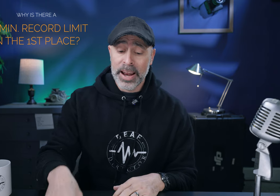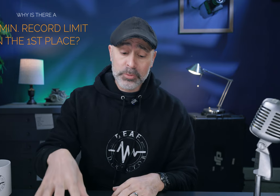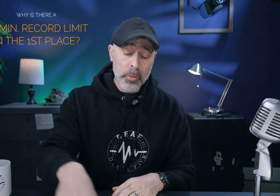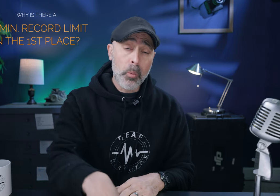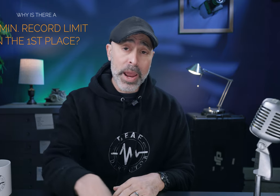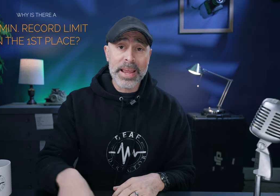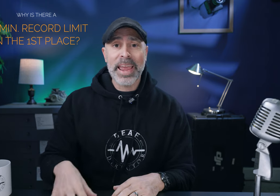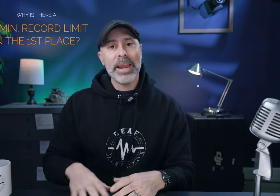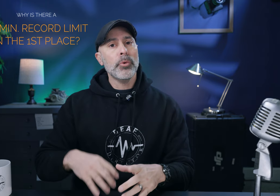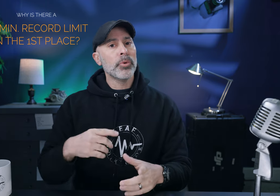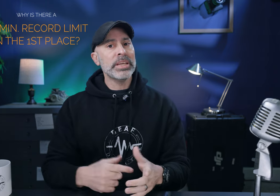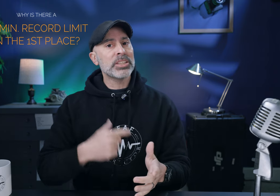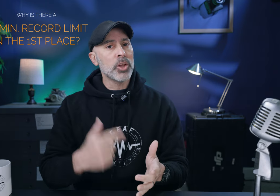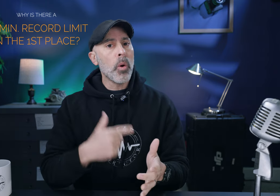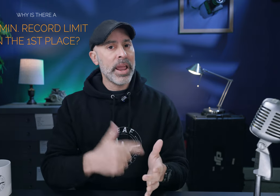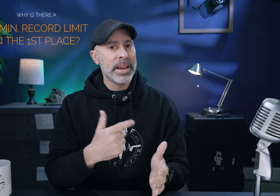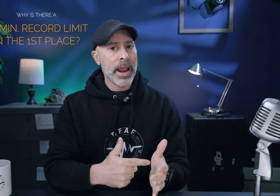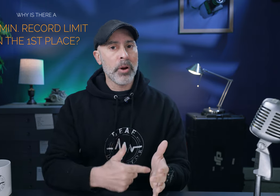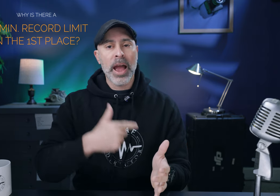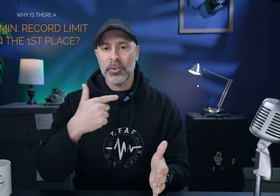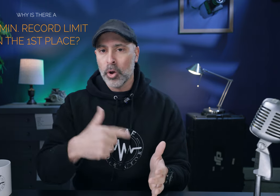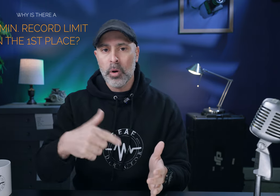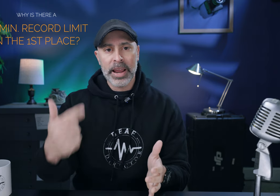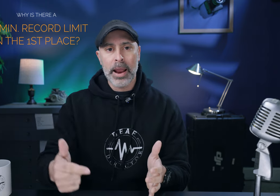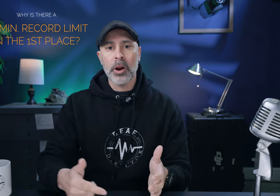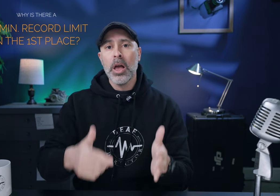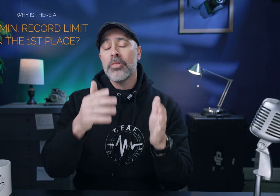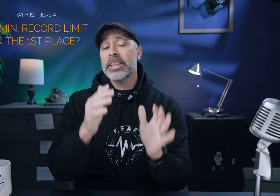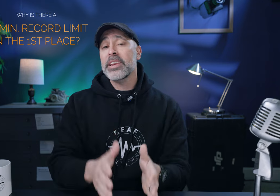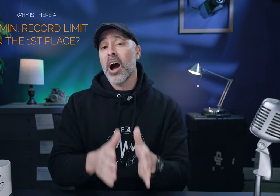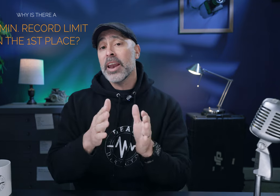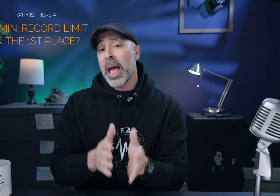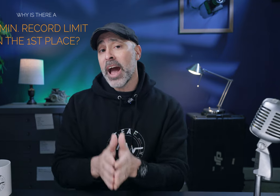and as we were waiting Canon would release lower end camera after lower-end camera that did not